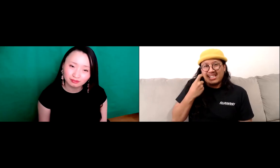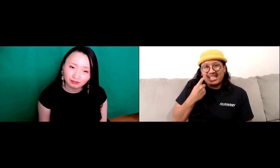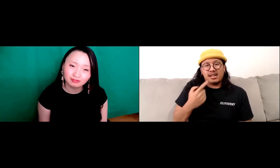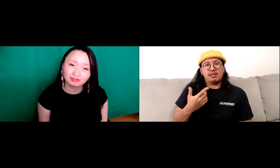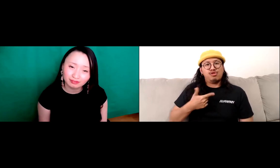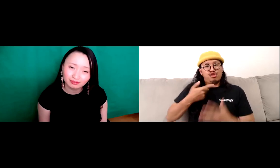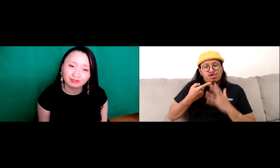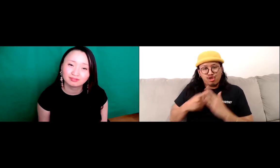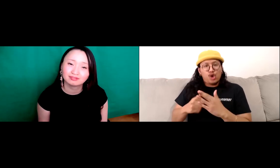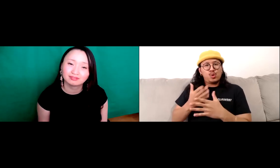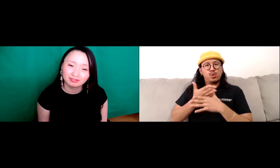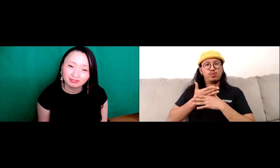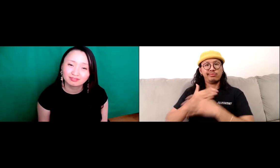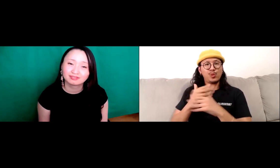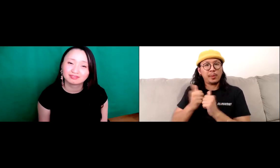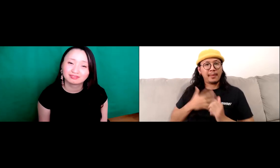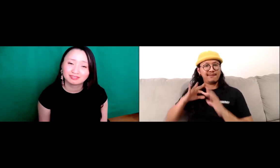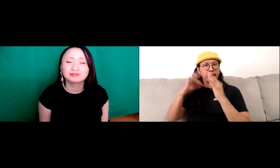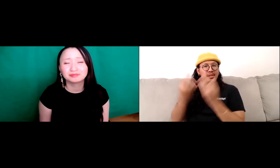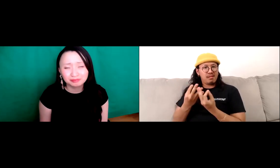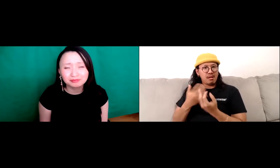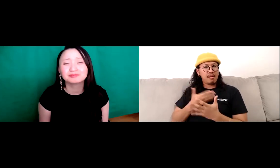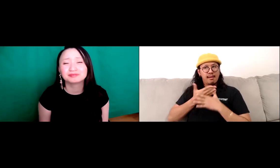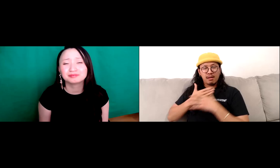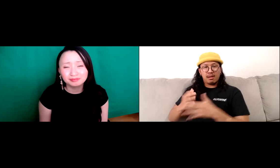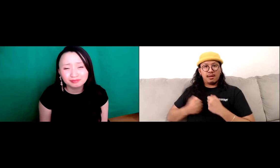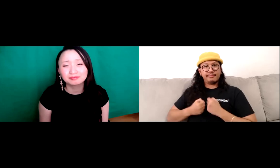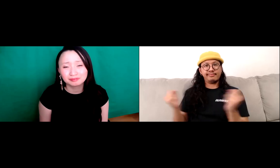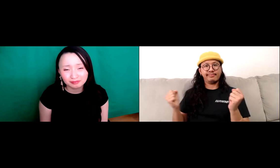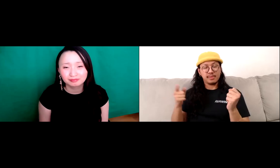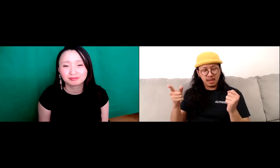yourself out there I just realized that recently, I just started my just started sharing my